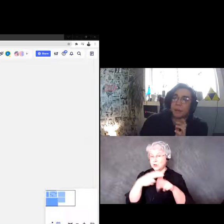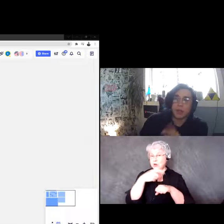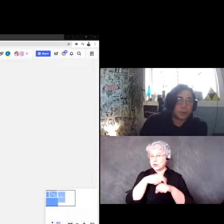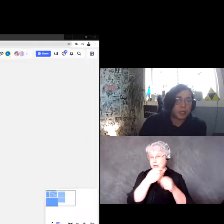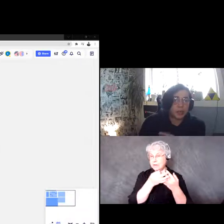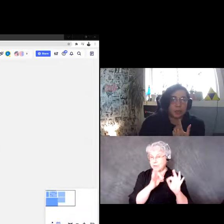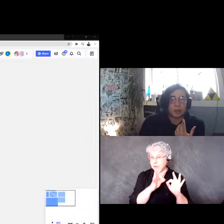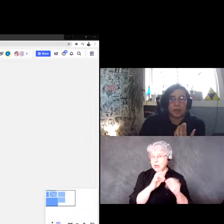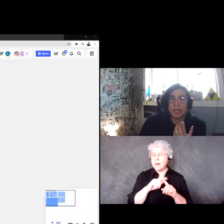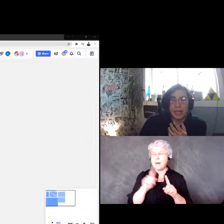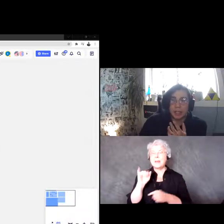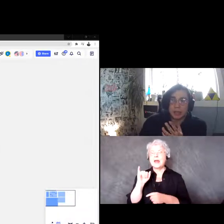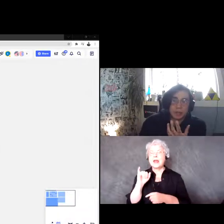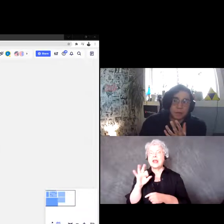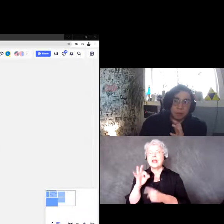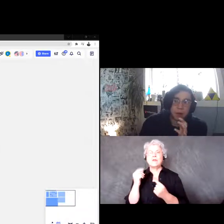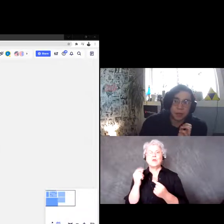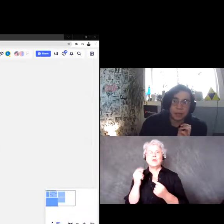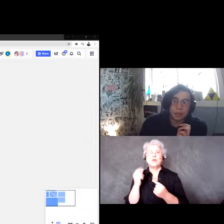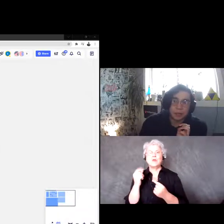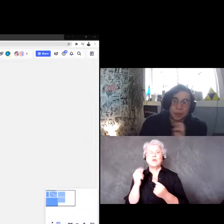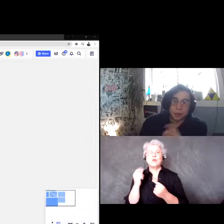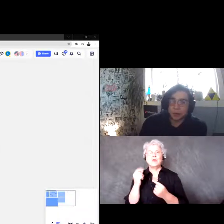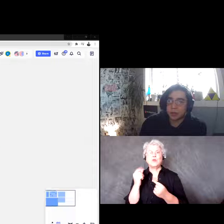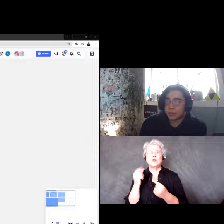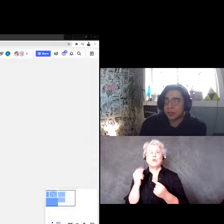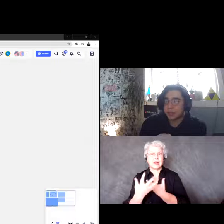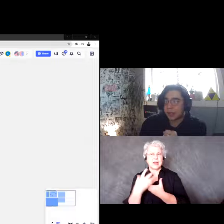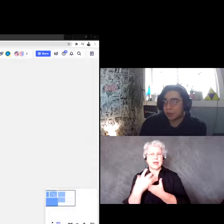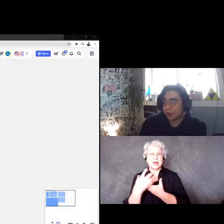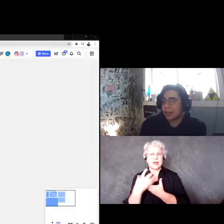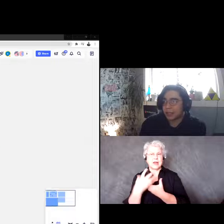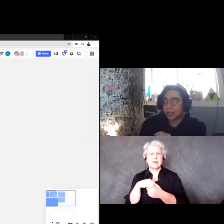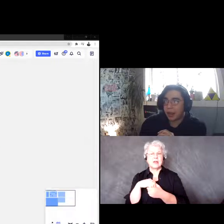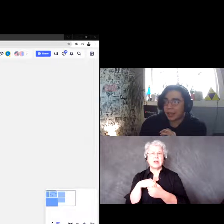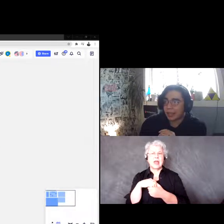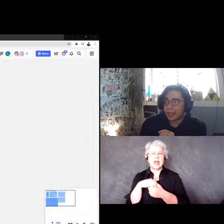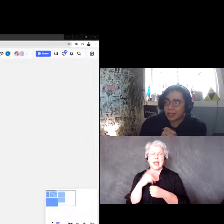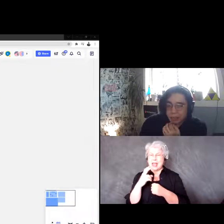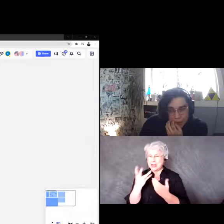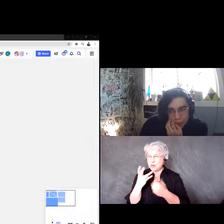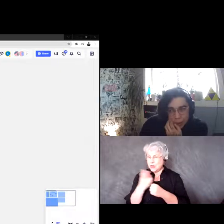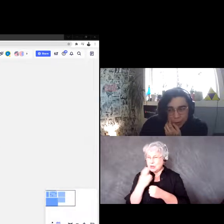are doing a lot of community engagement, and you do see yourself utilizing it a lot, I think it's